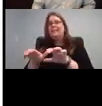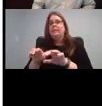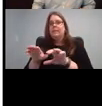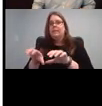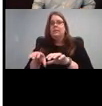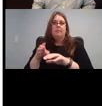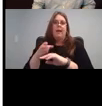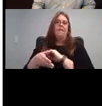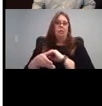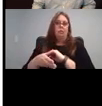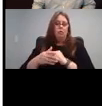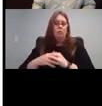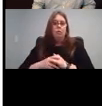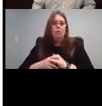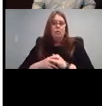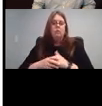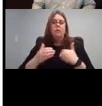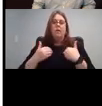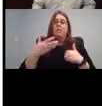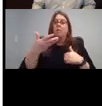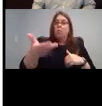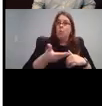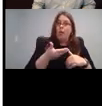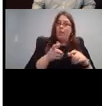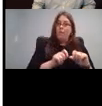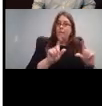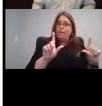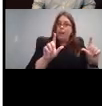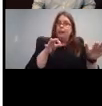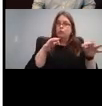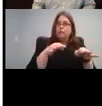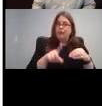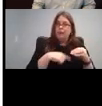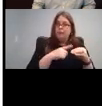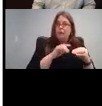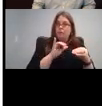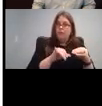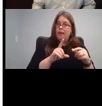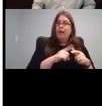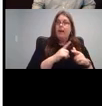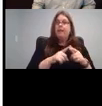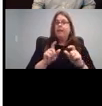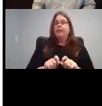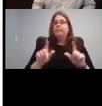So, you know, they've got their welcome page and explains more about it. And then they have their app. Yeah, they are.